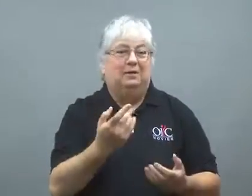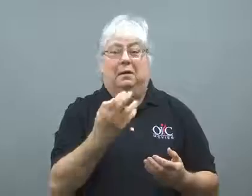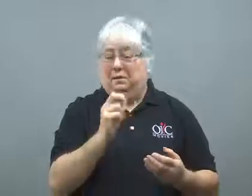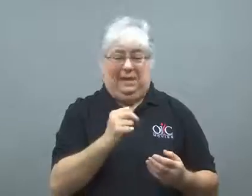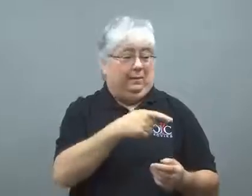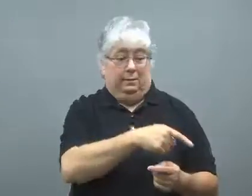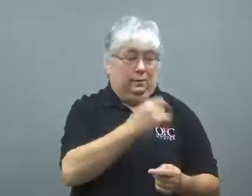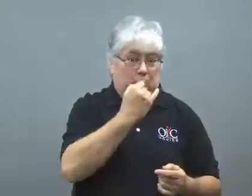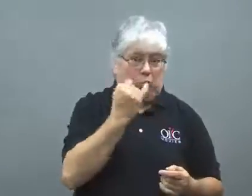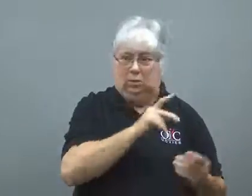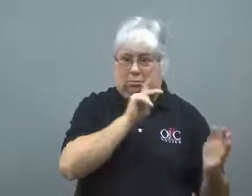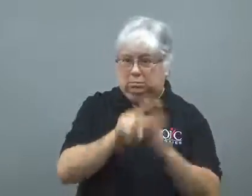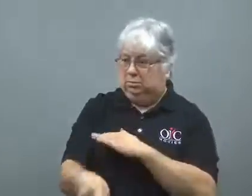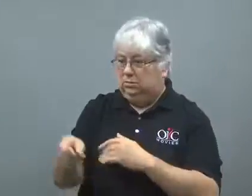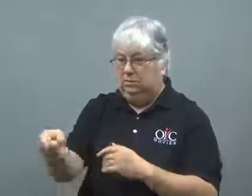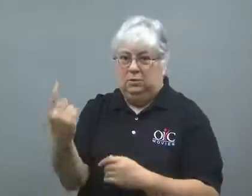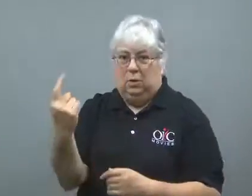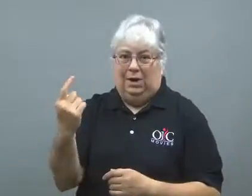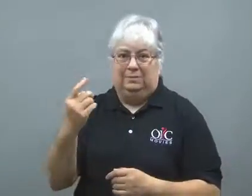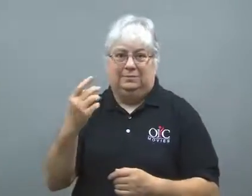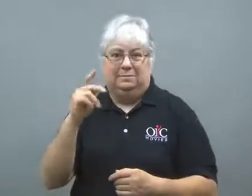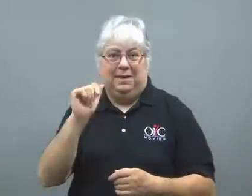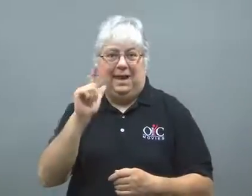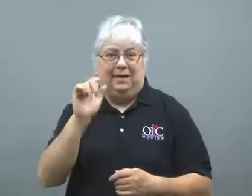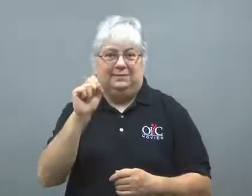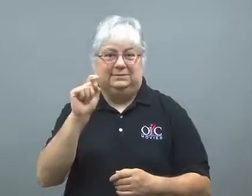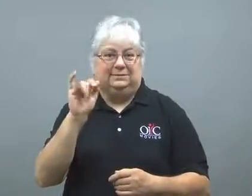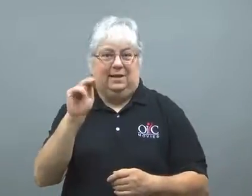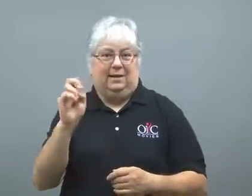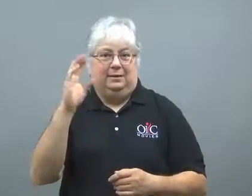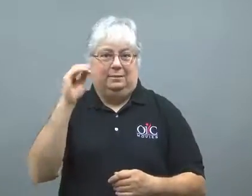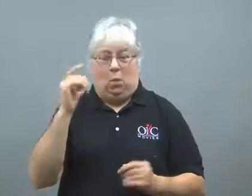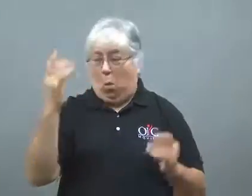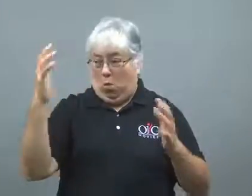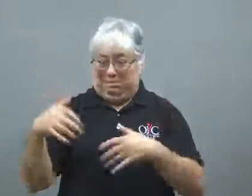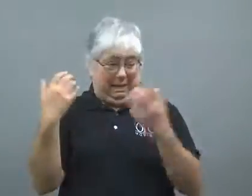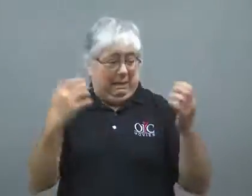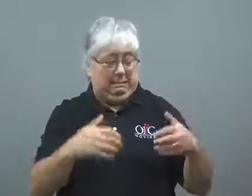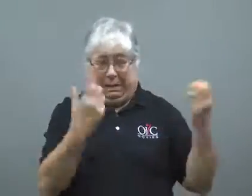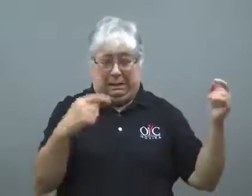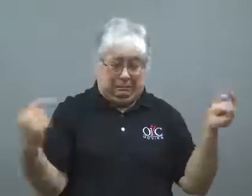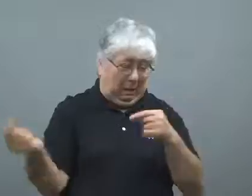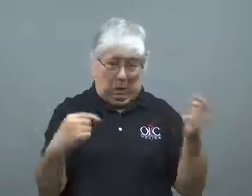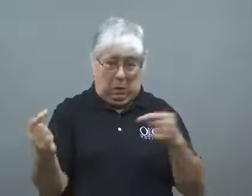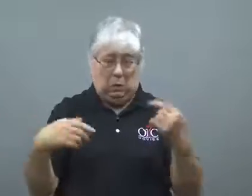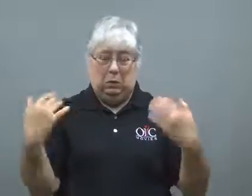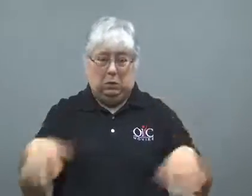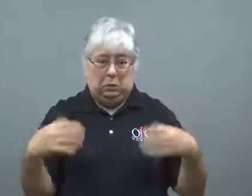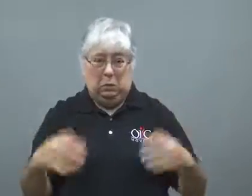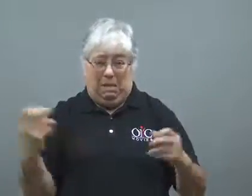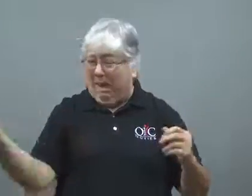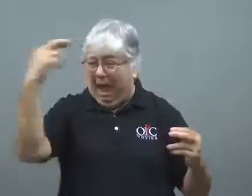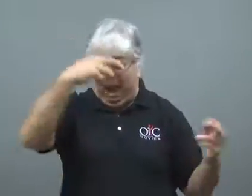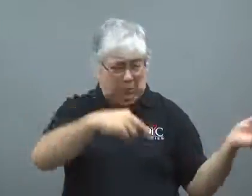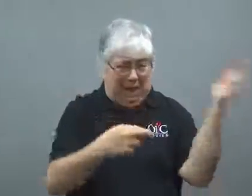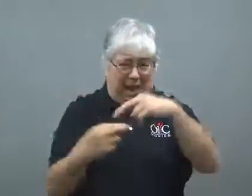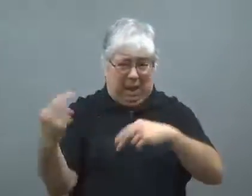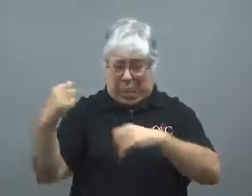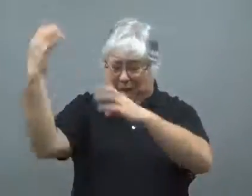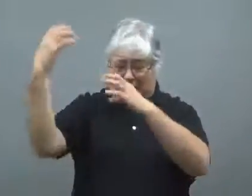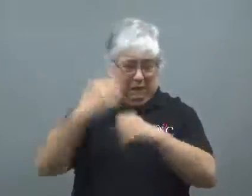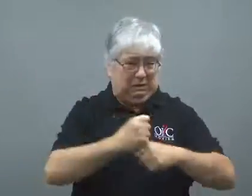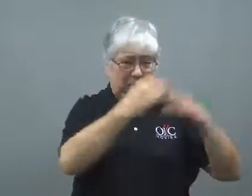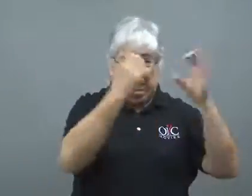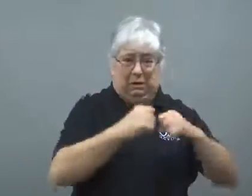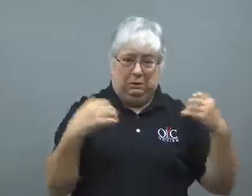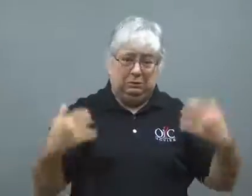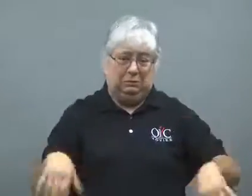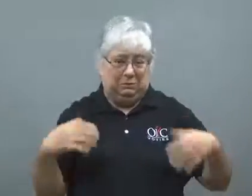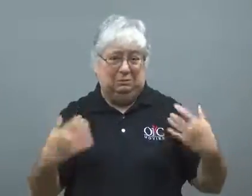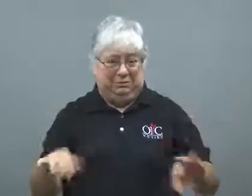Then a Palestinian boy was killed by some Israelis.